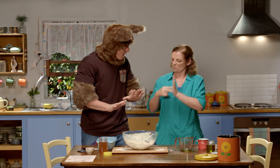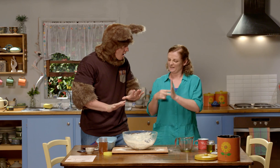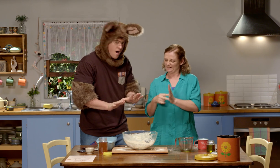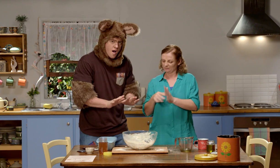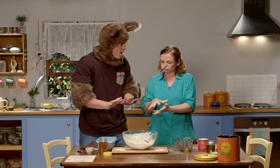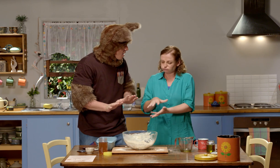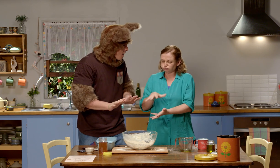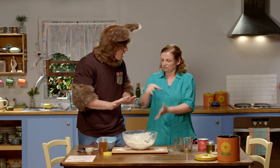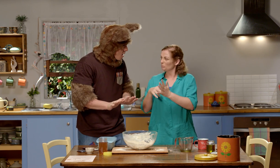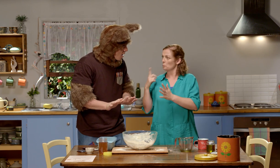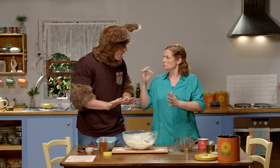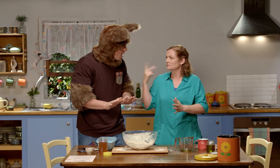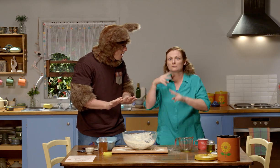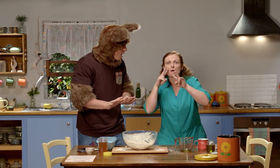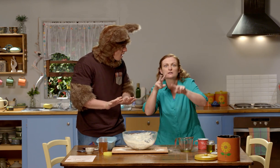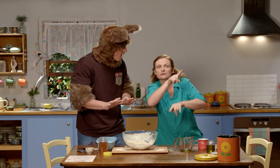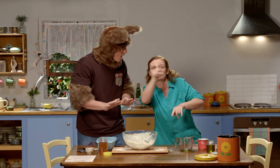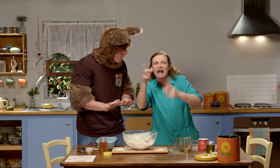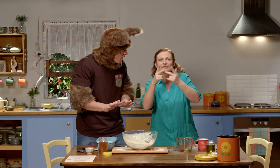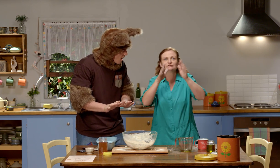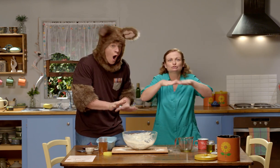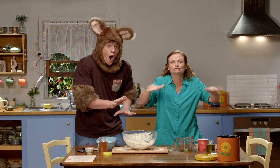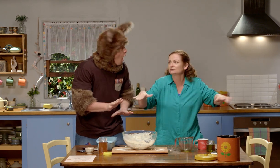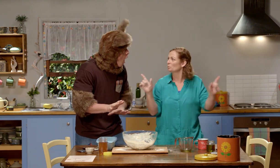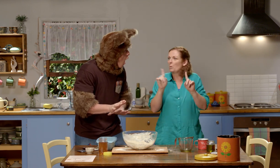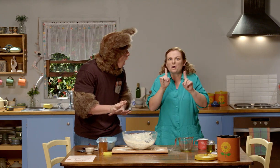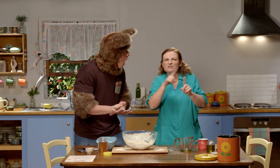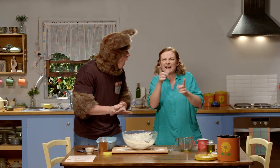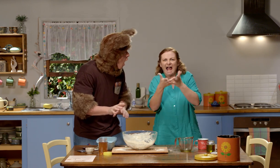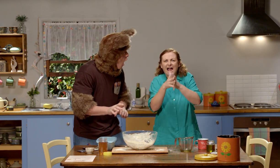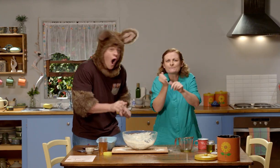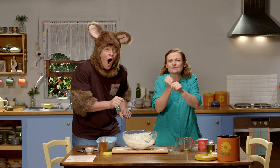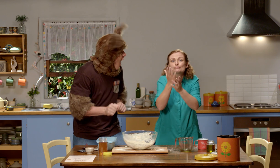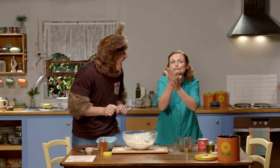Now while we wait for it to rest, why don't we watch some children learning how to bake bread?